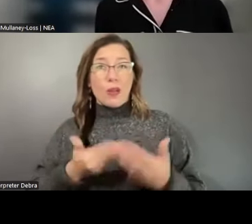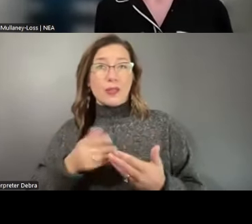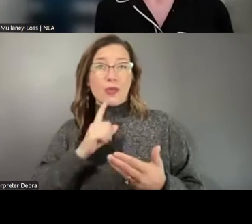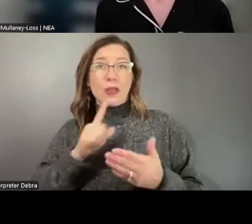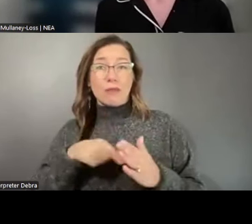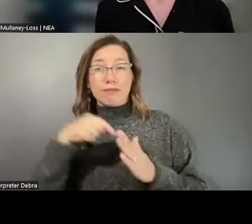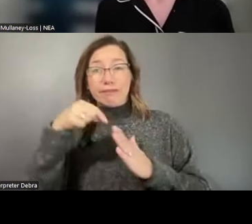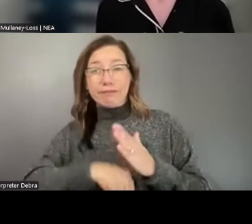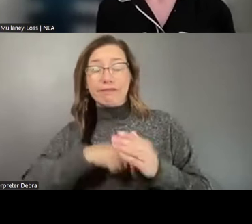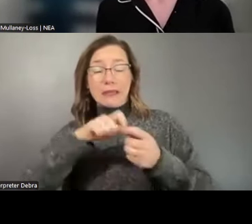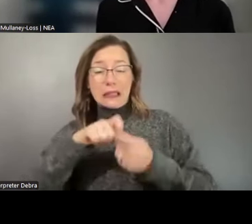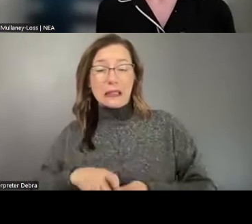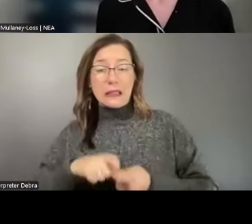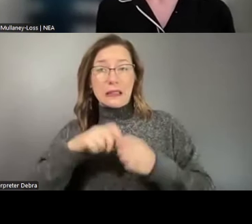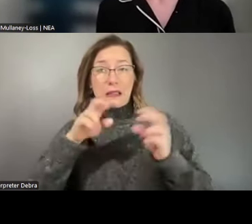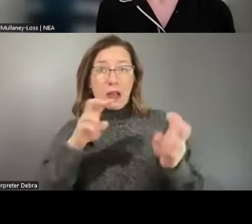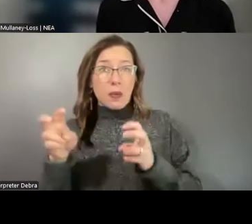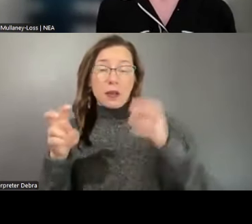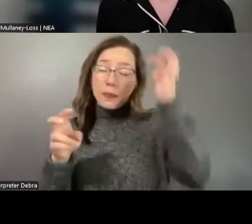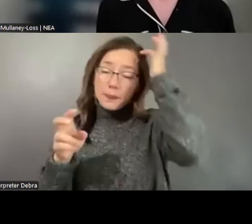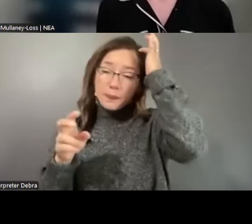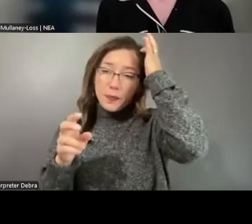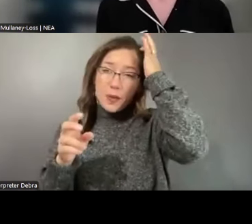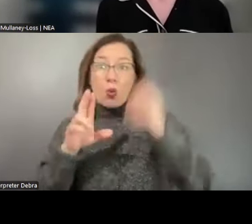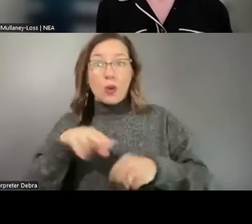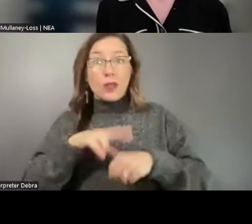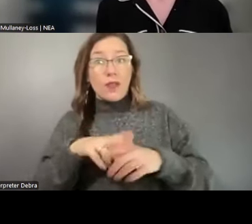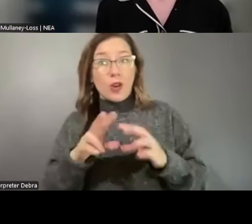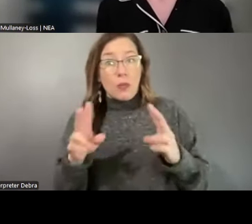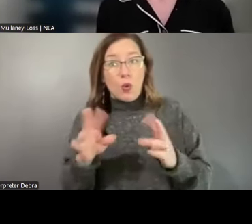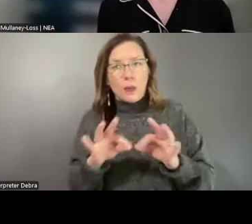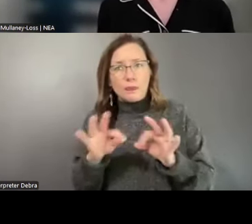topic areas that are of course very important. Dennis, I'm not sure if anything came up in the